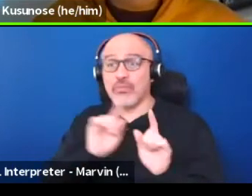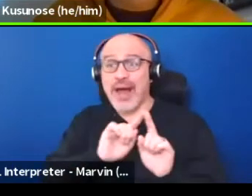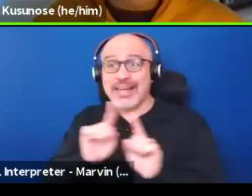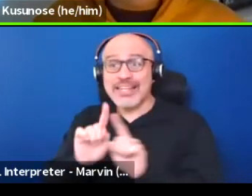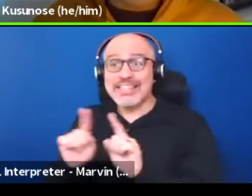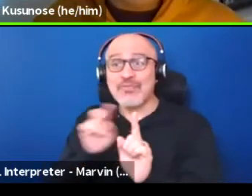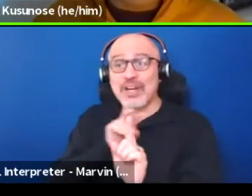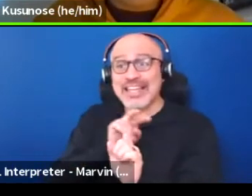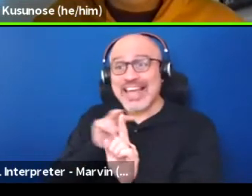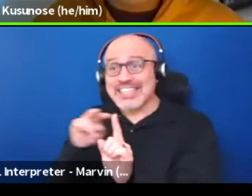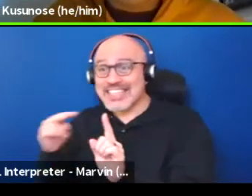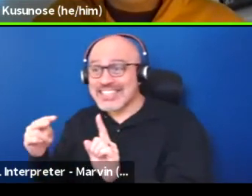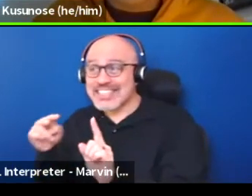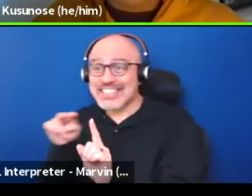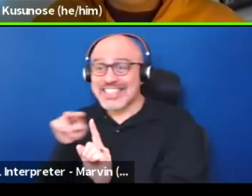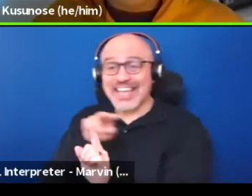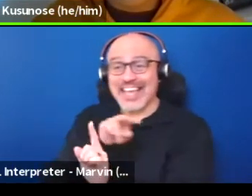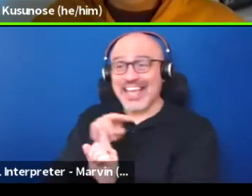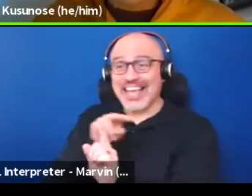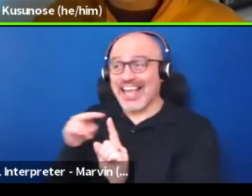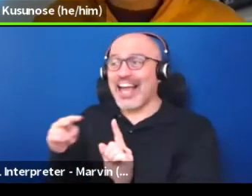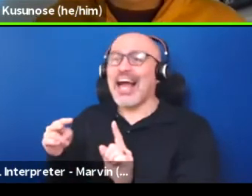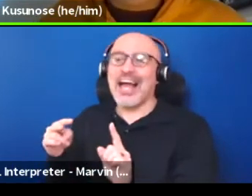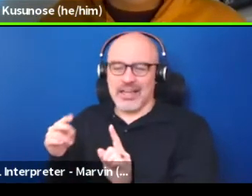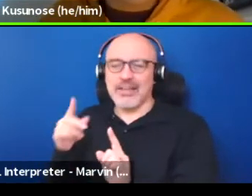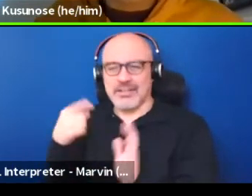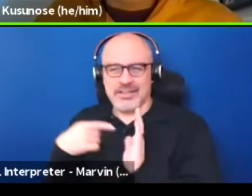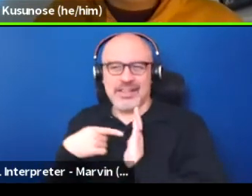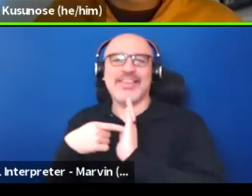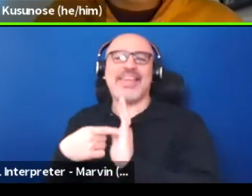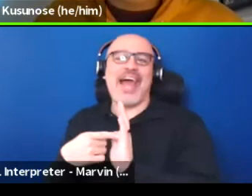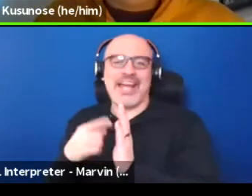I think it can really reveal what theater can be in the future.